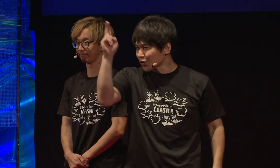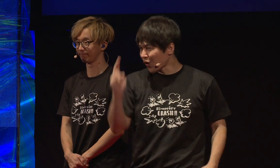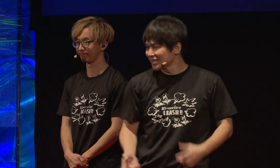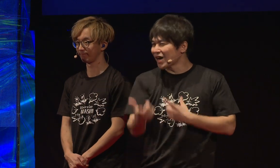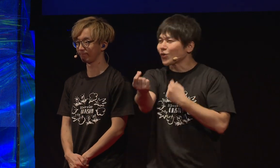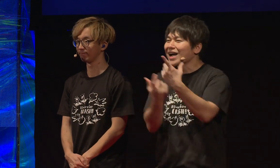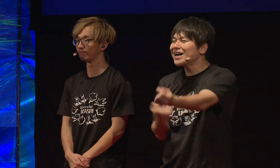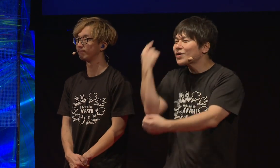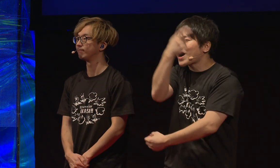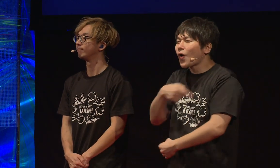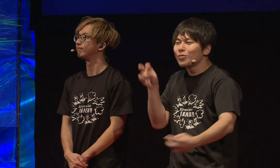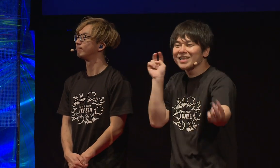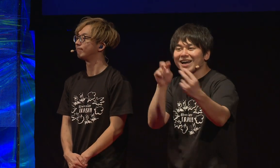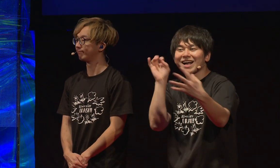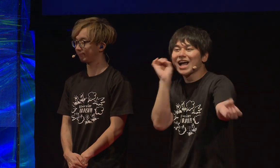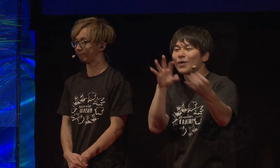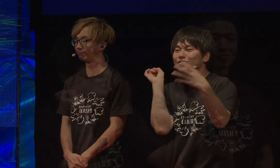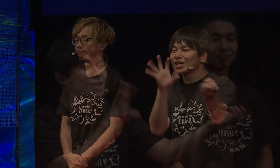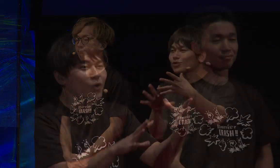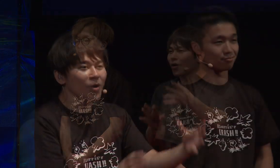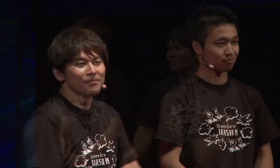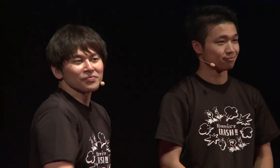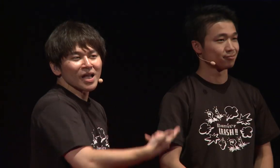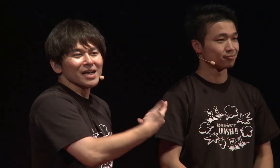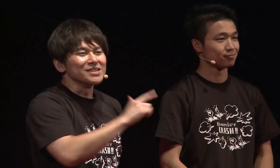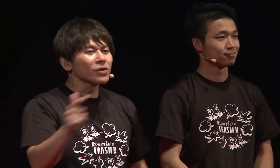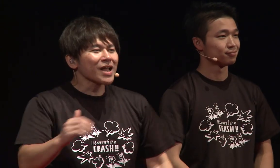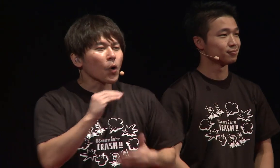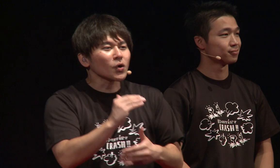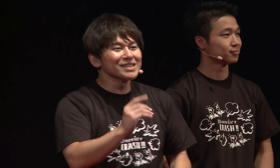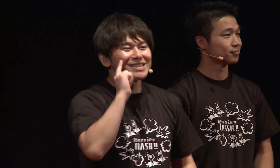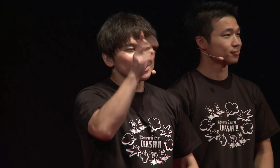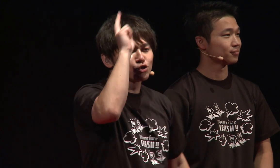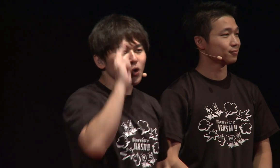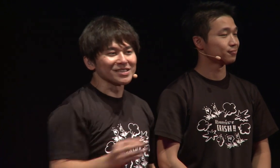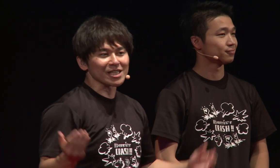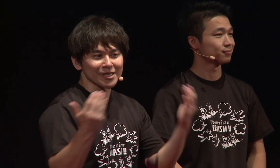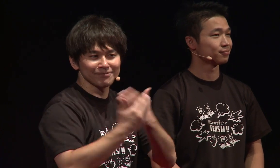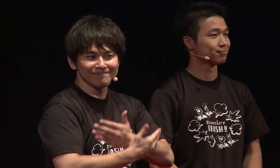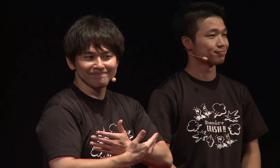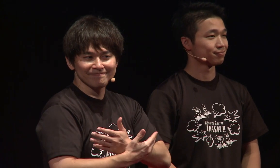When you are looking at each other's faces while talking, you notice a few things.